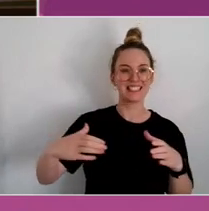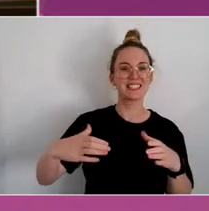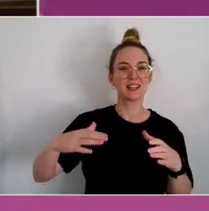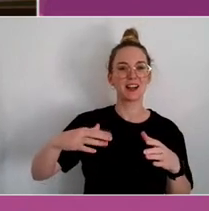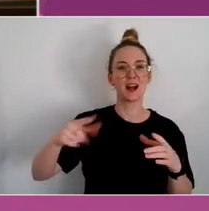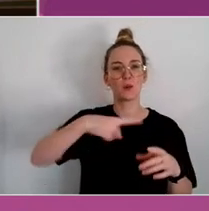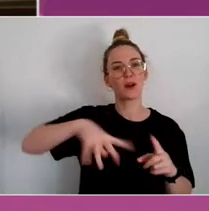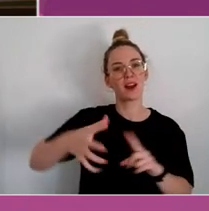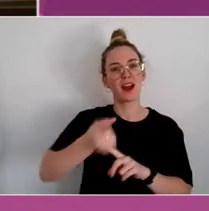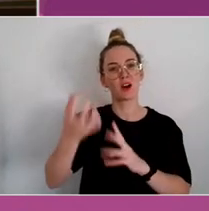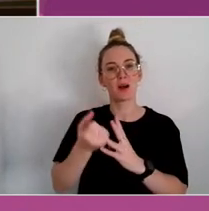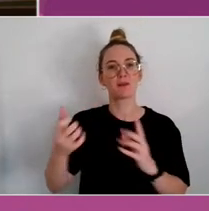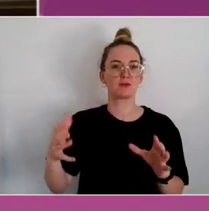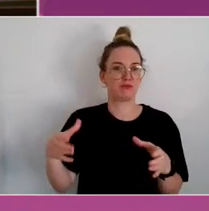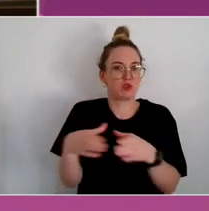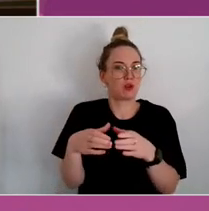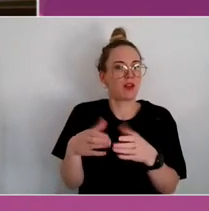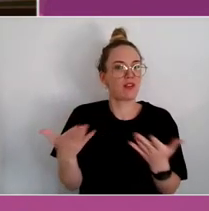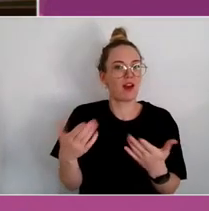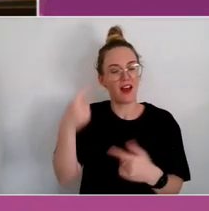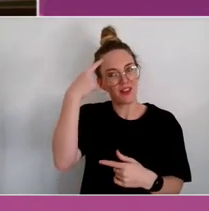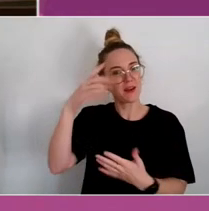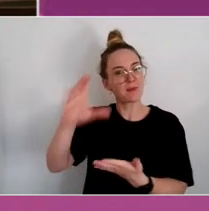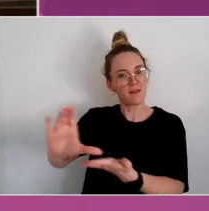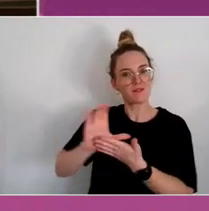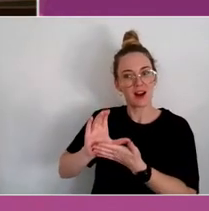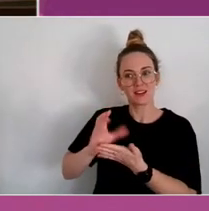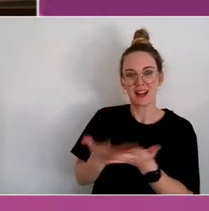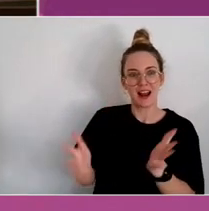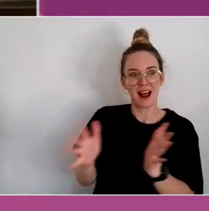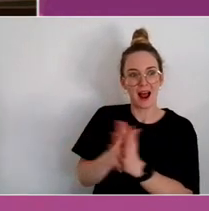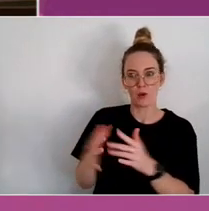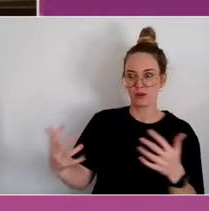And actually think about funding an alignment. It's happening slowly.